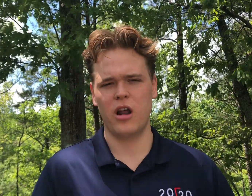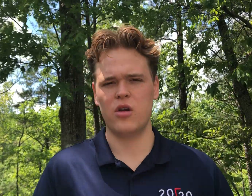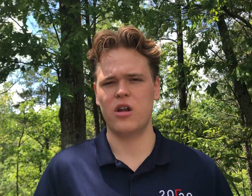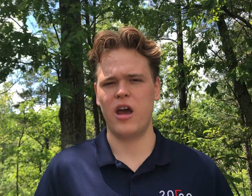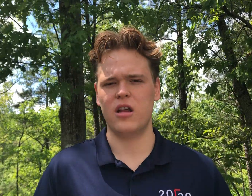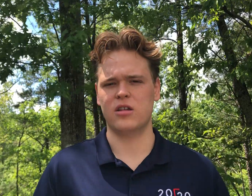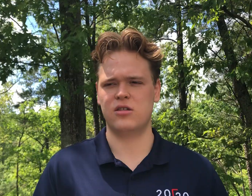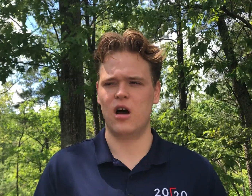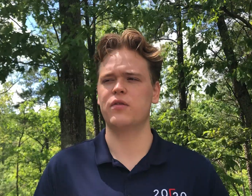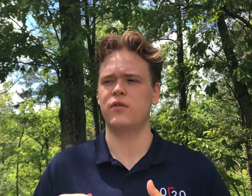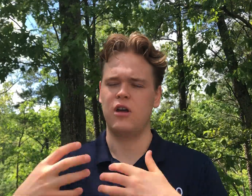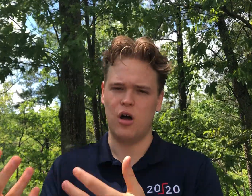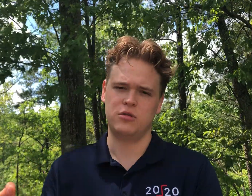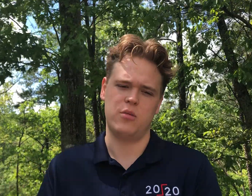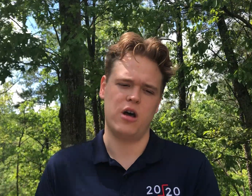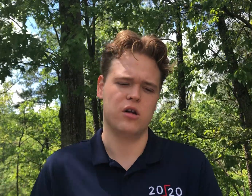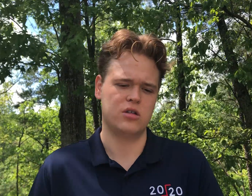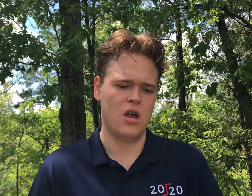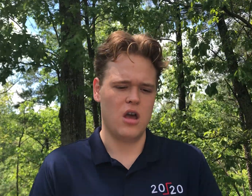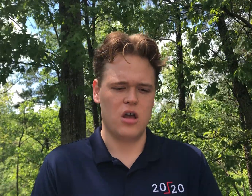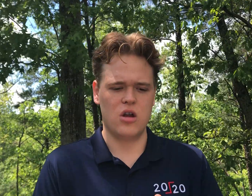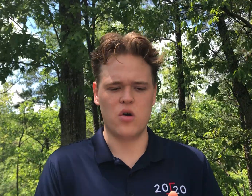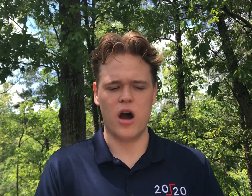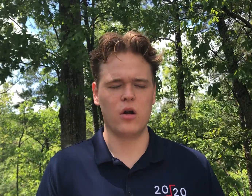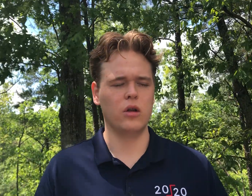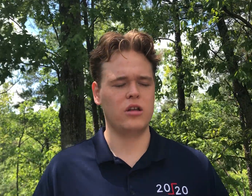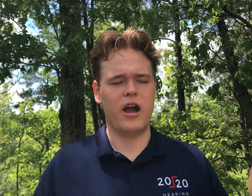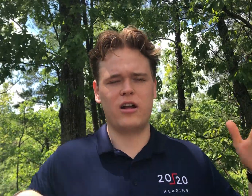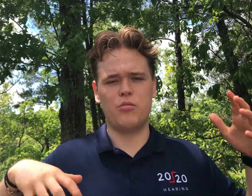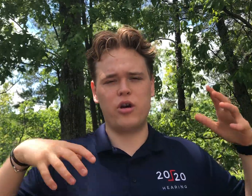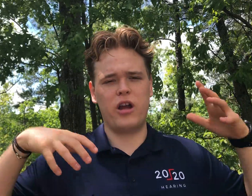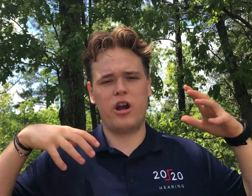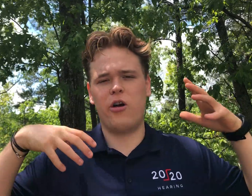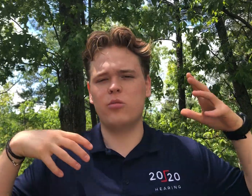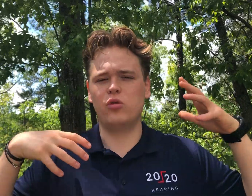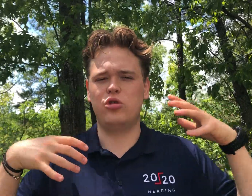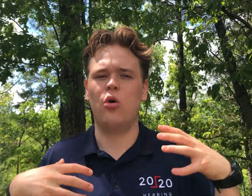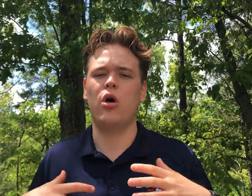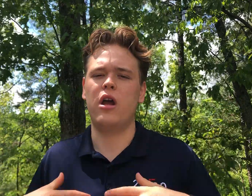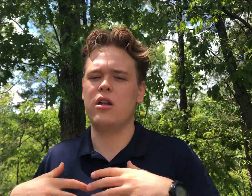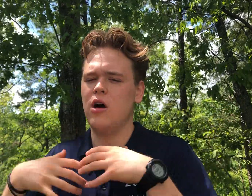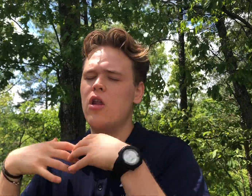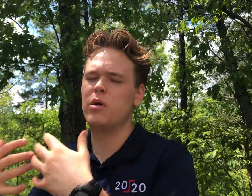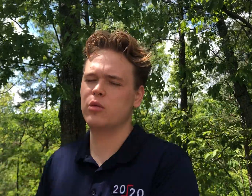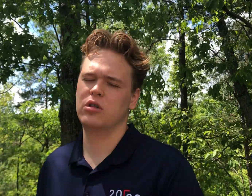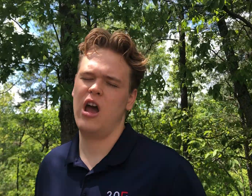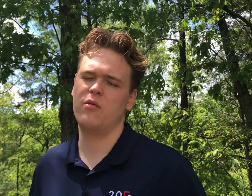What can I do today to selflessly help someone else? Not only is that gonna bring incredible joy into other people's lives,